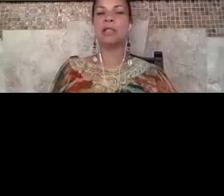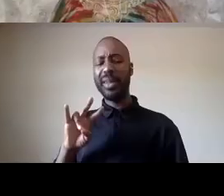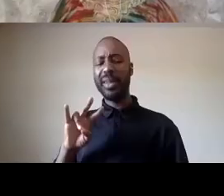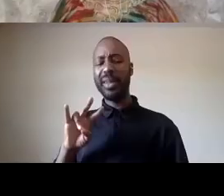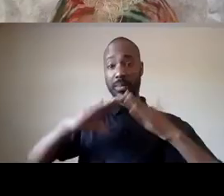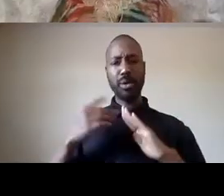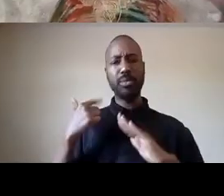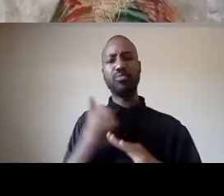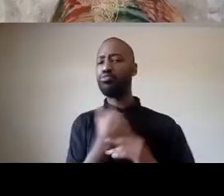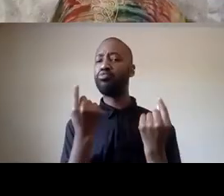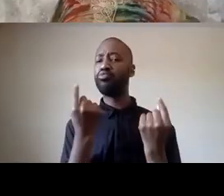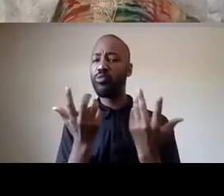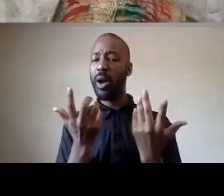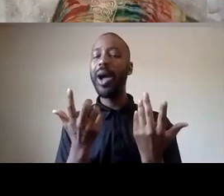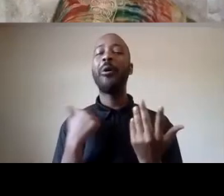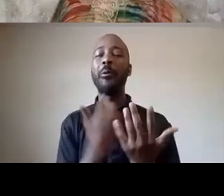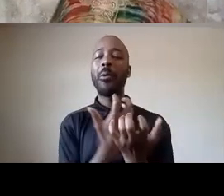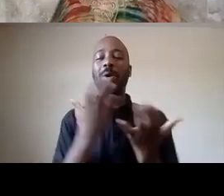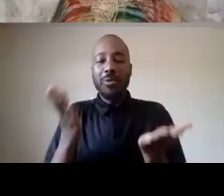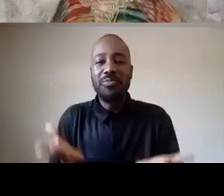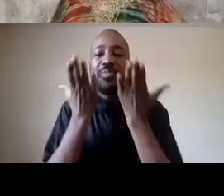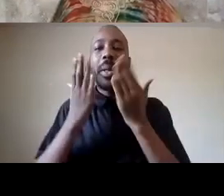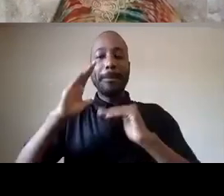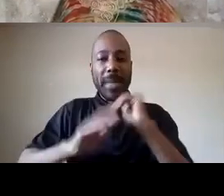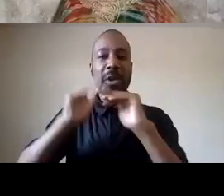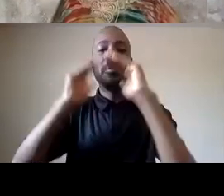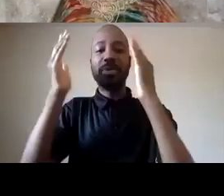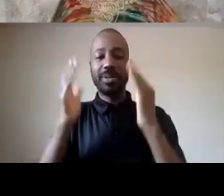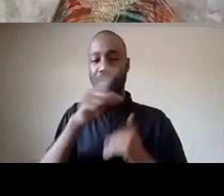so at the same time or the day before we're having this massive protest in